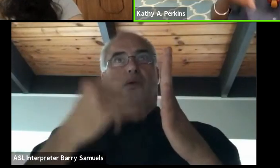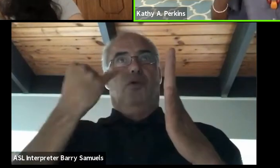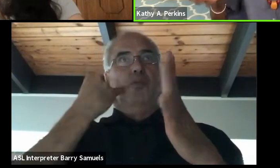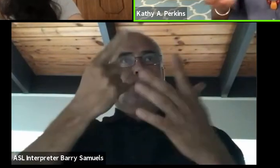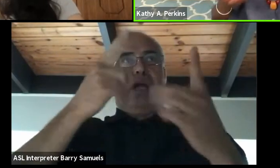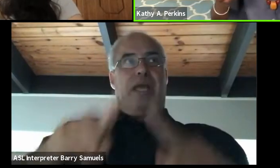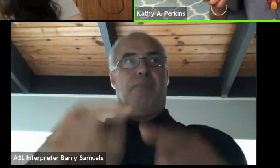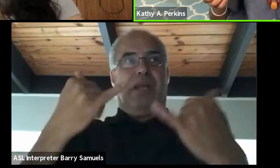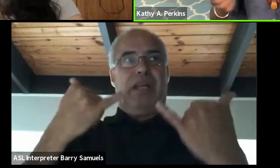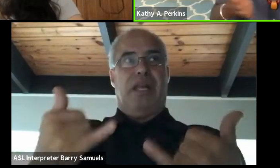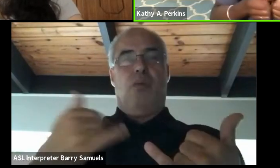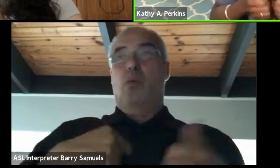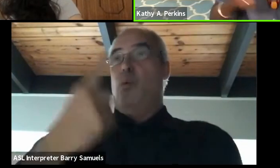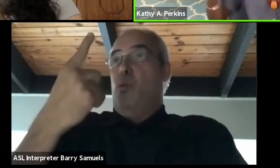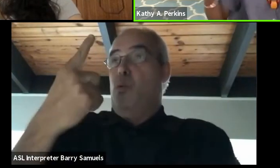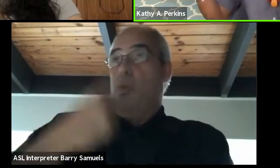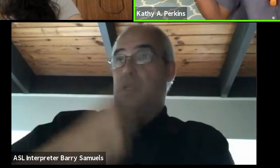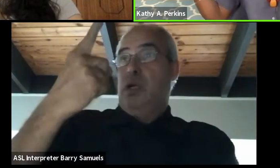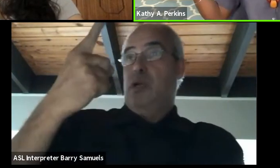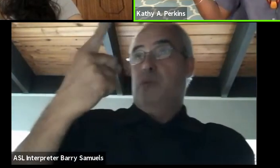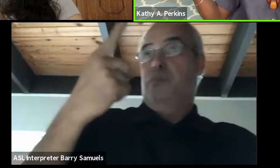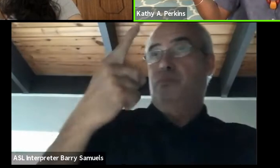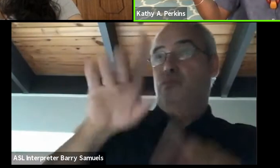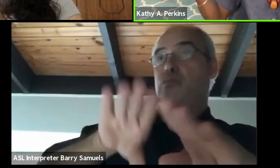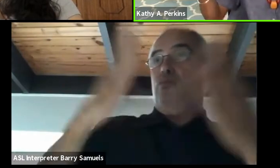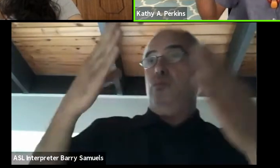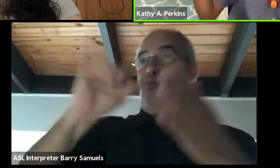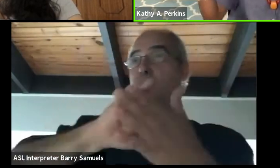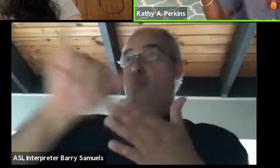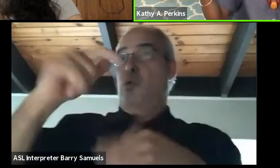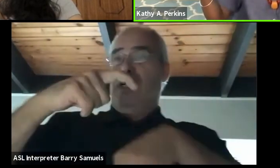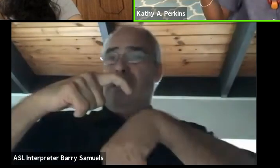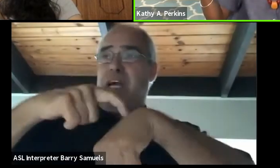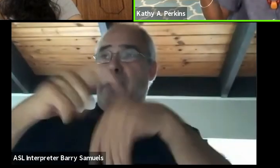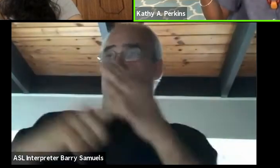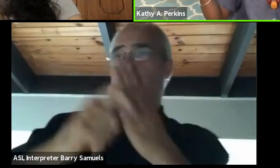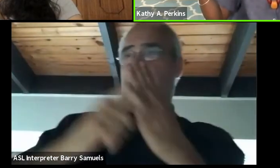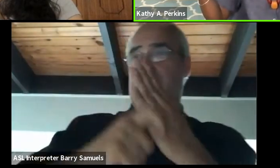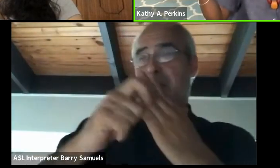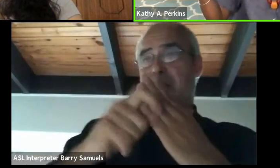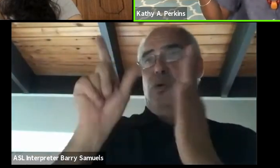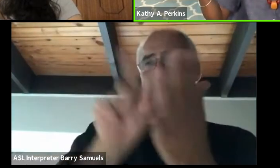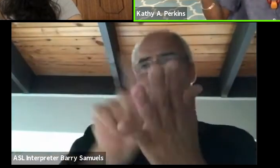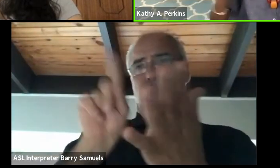So, one day I opened a New York Times magazine, the New York Times paper, the travel section,